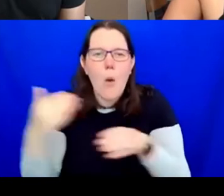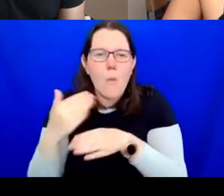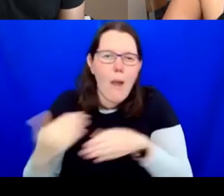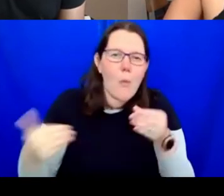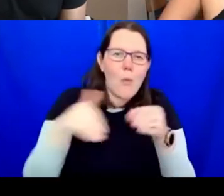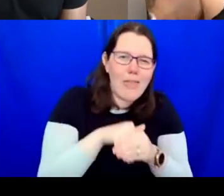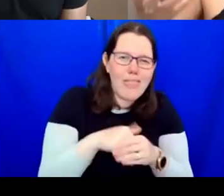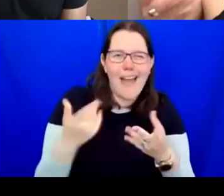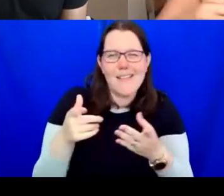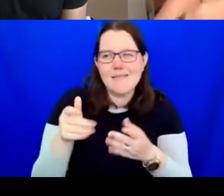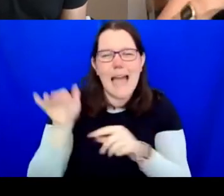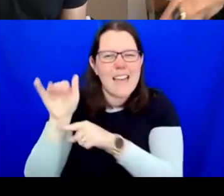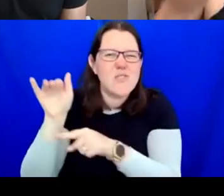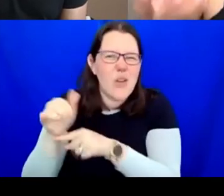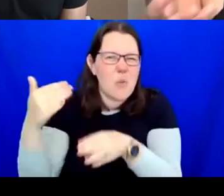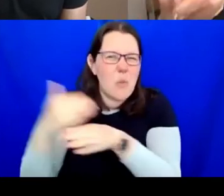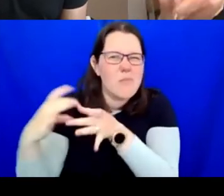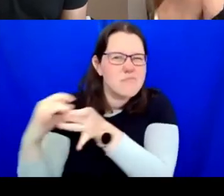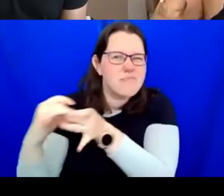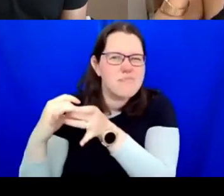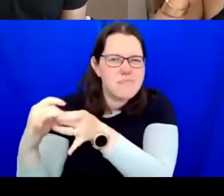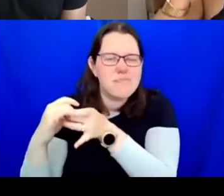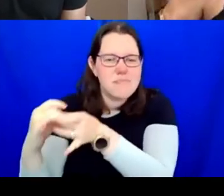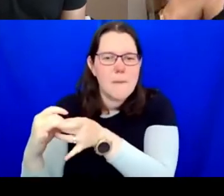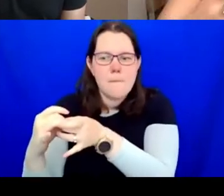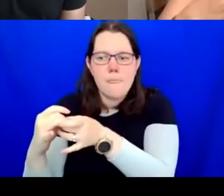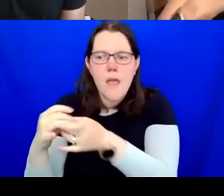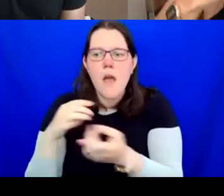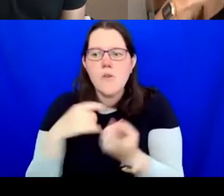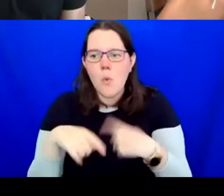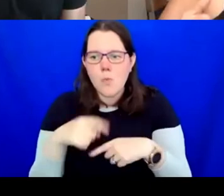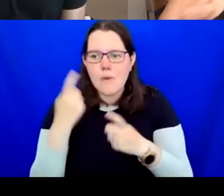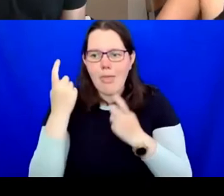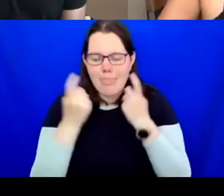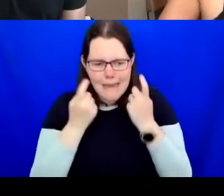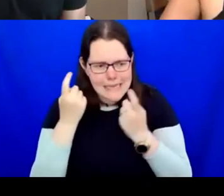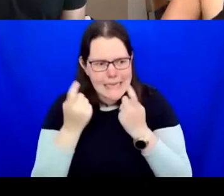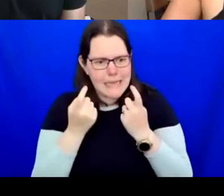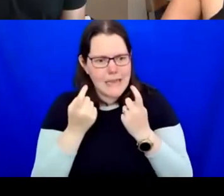with the commission or as an early curator, you are literally given this form and you're told,